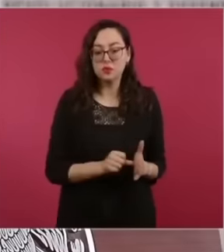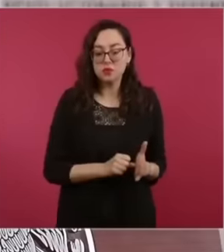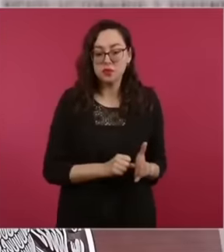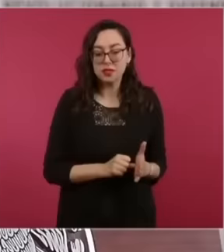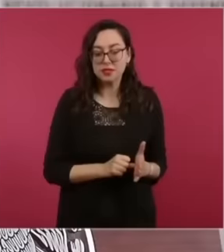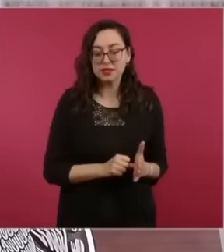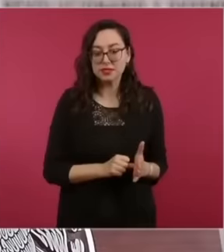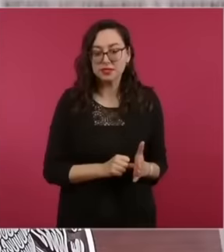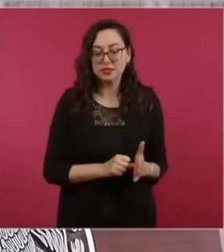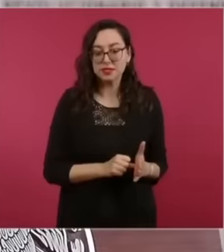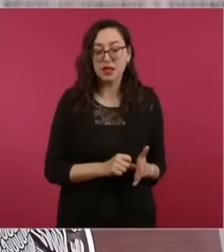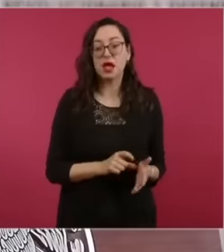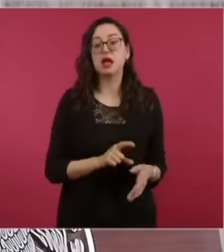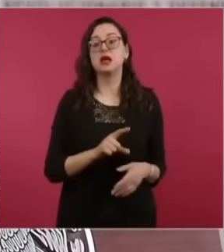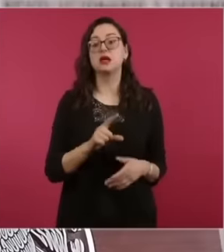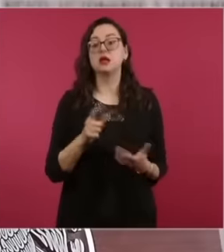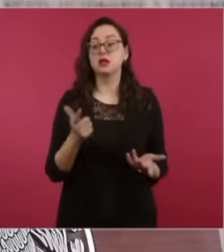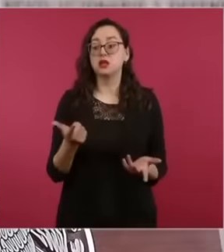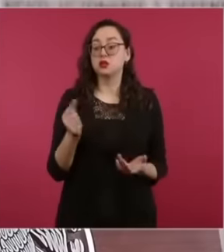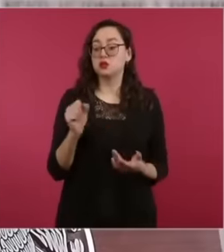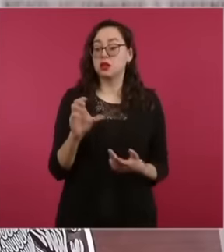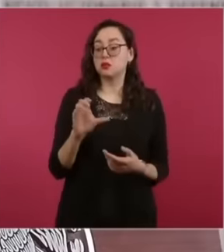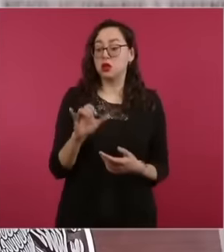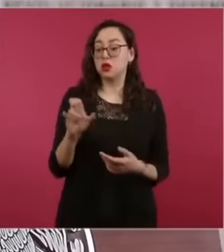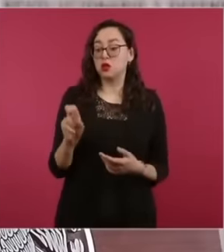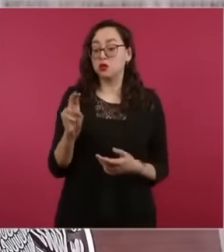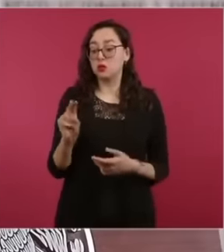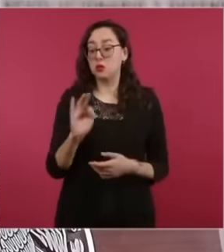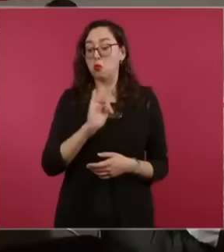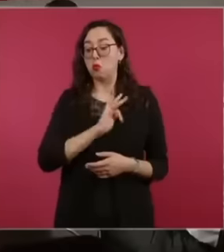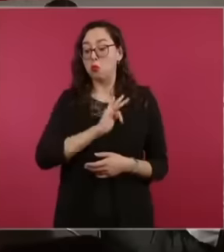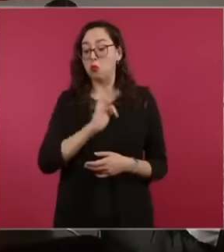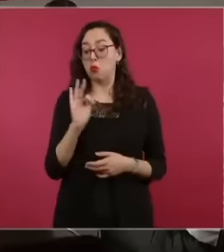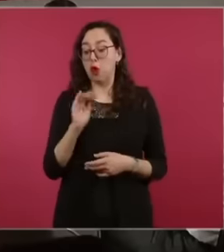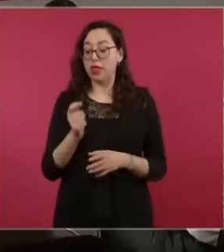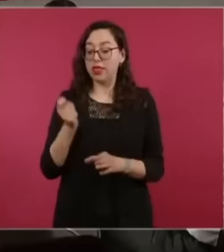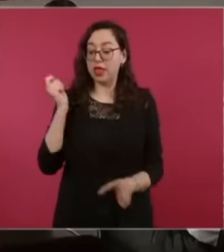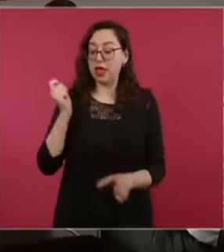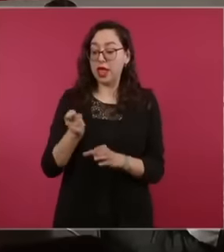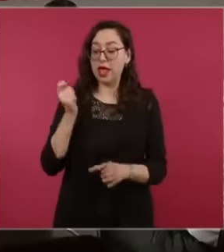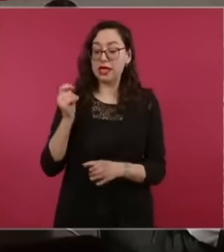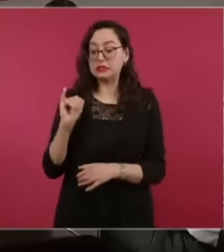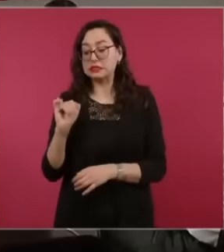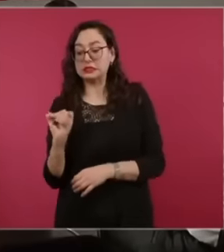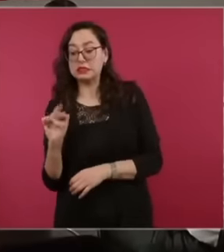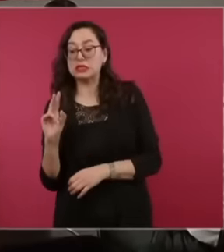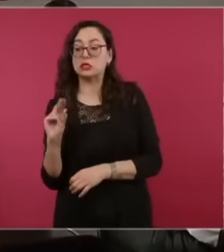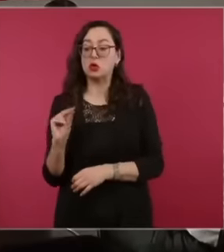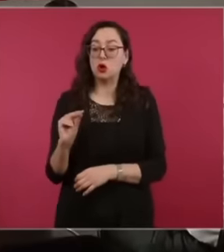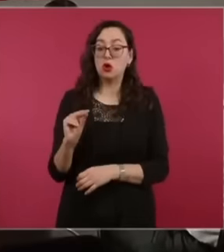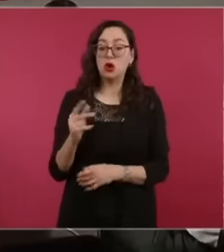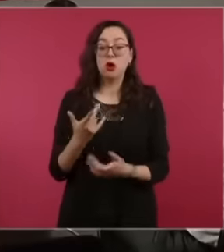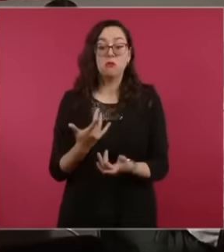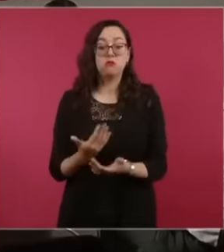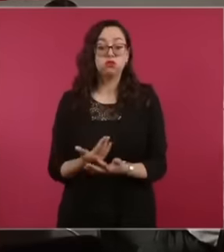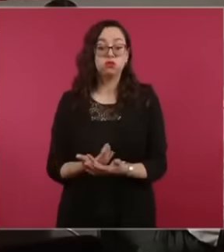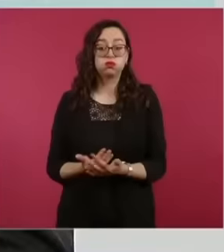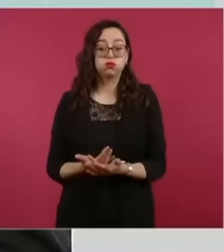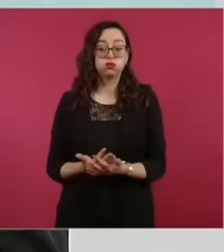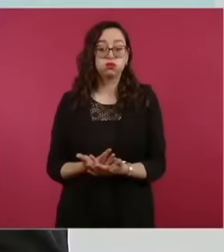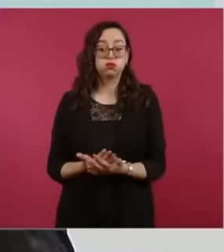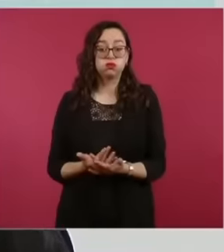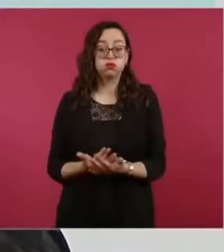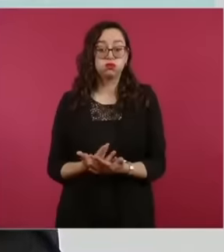whether Whether or not the court was interested in knowing the substance of the matter and through a vote that